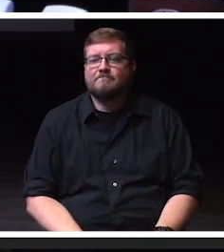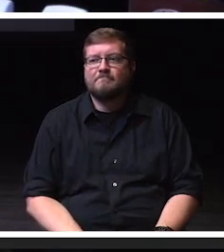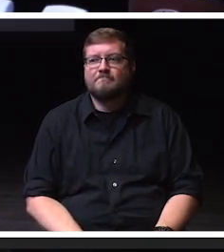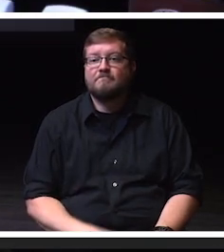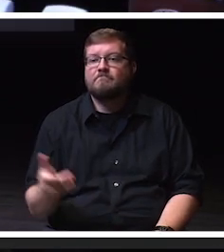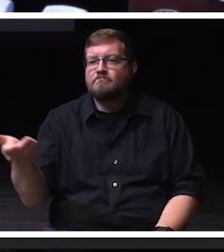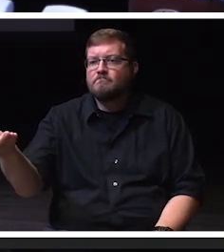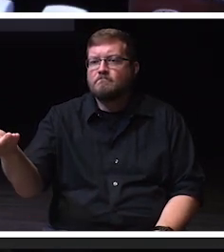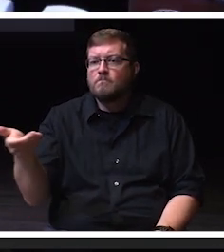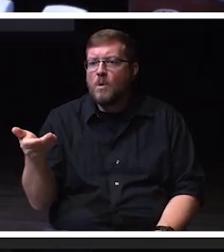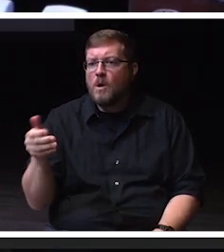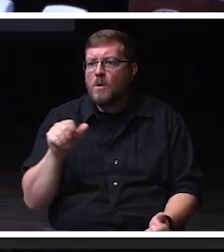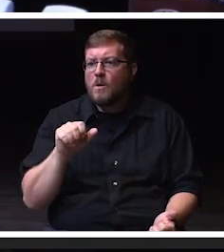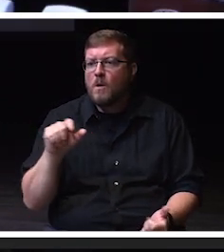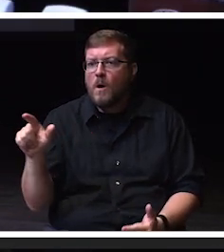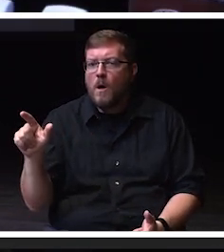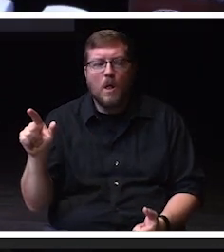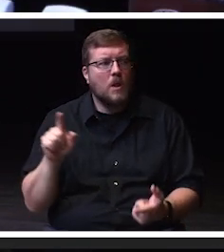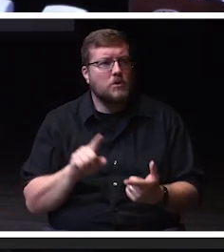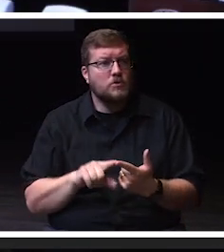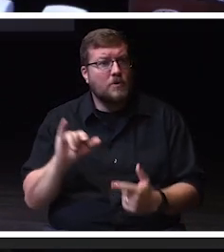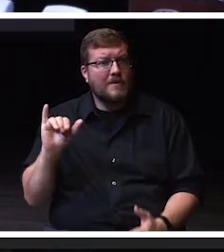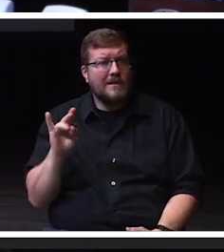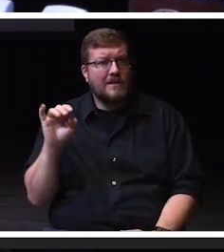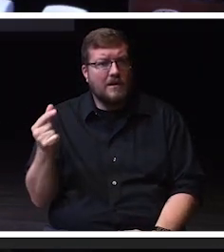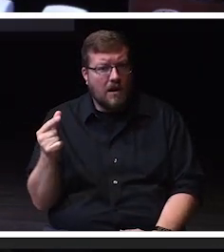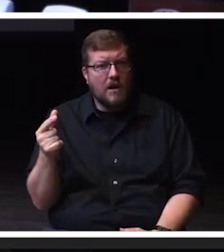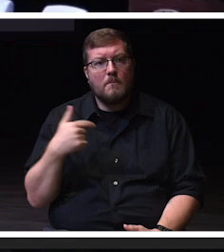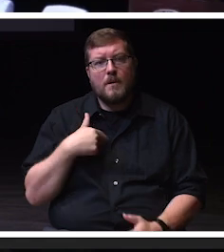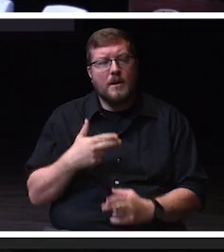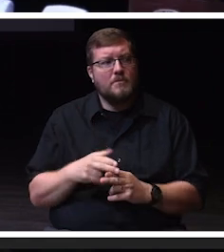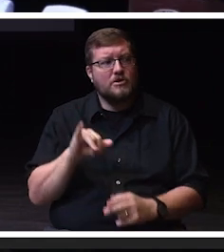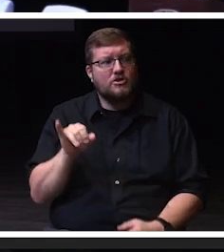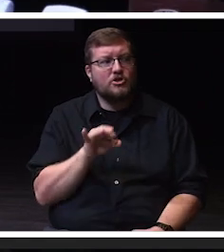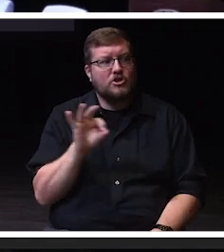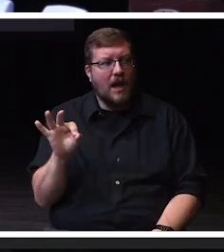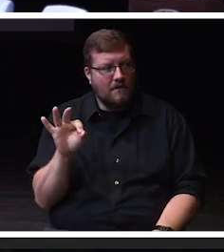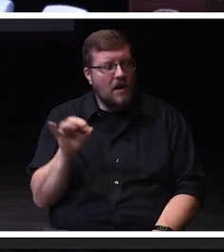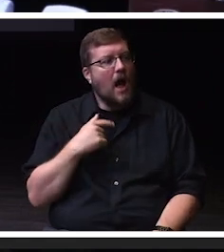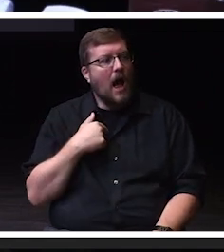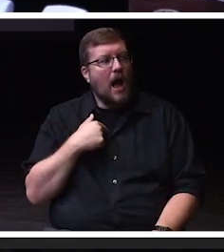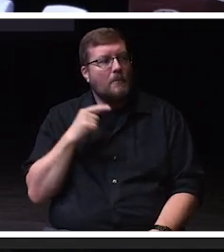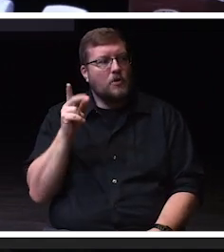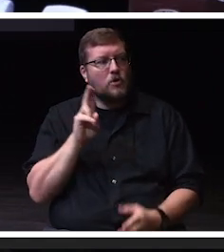Welcome to the young. My name is Jeff Angileri I'm with University Marketing and Communications,